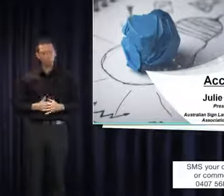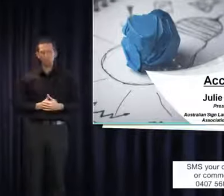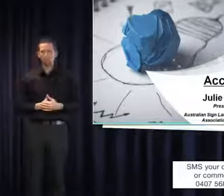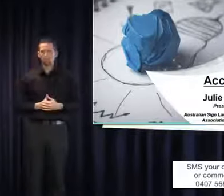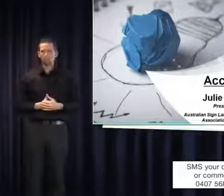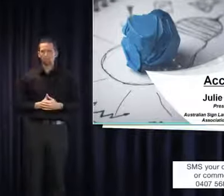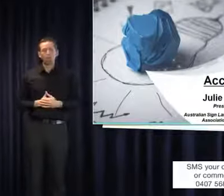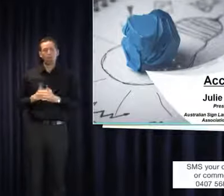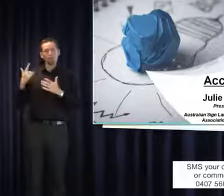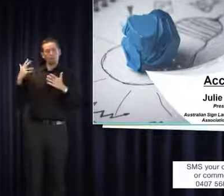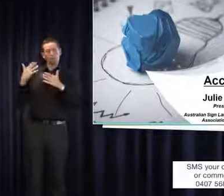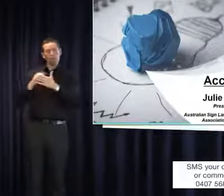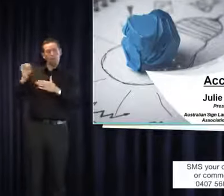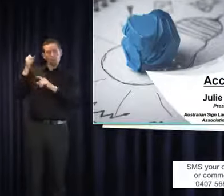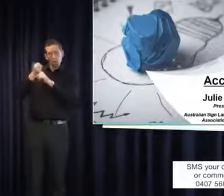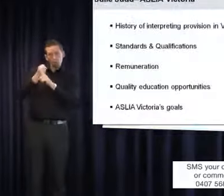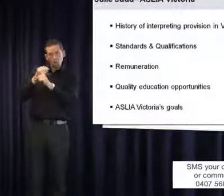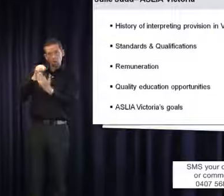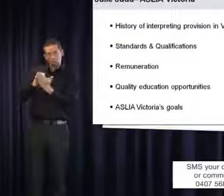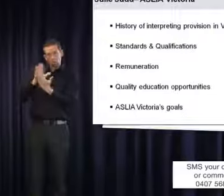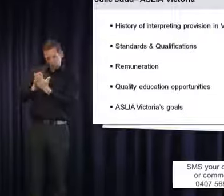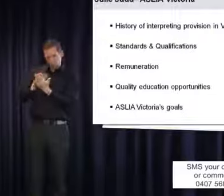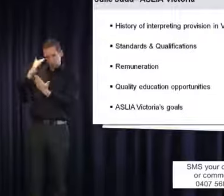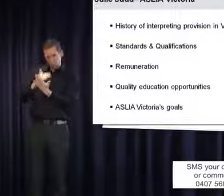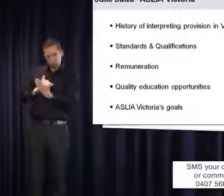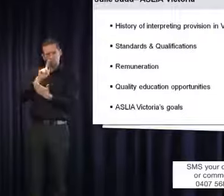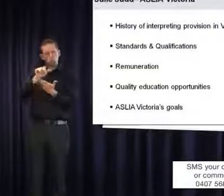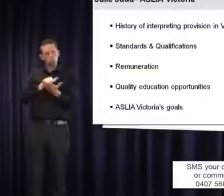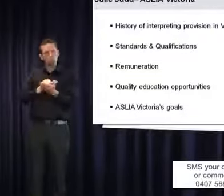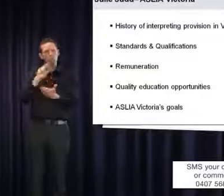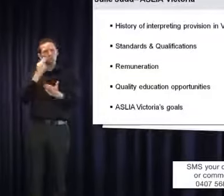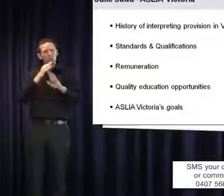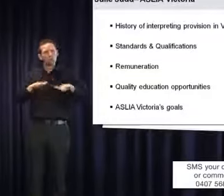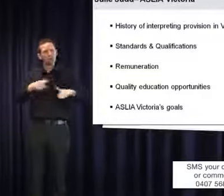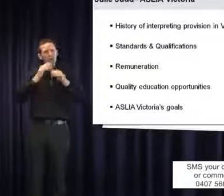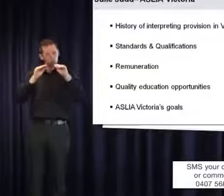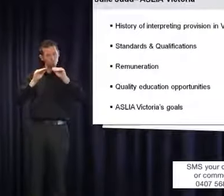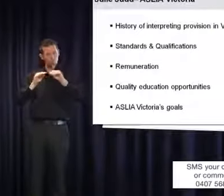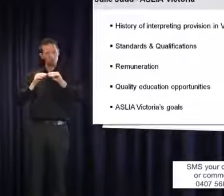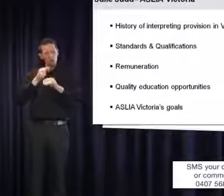of the work that they did have been whittled away to see successive governments cutting